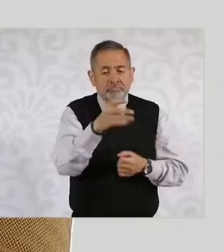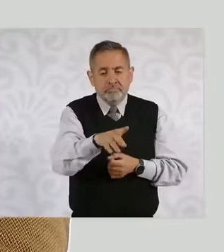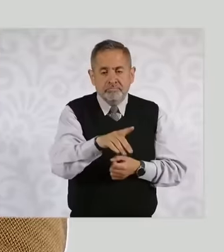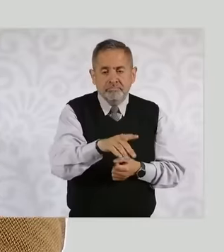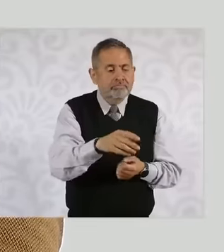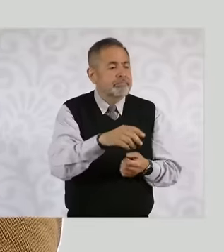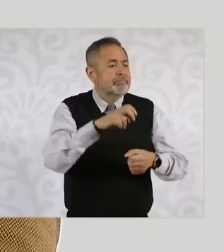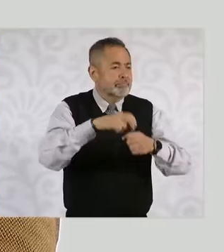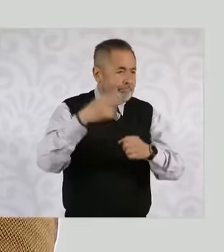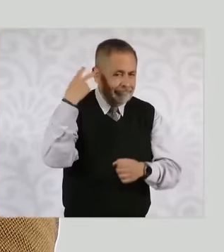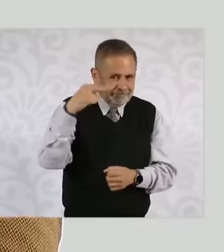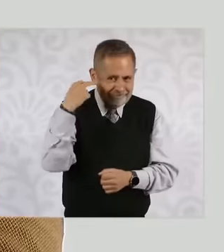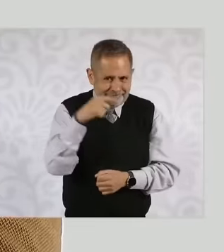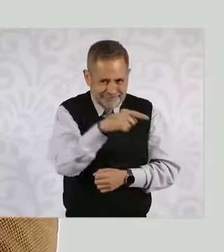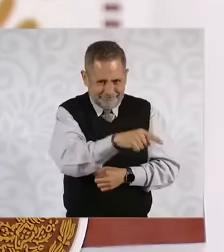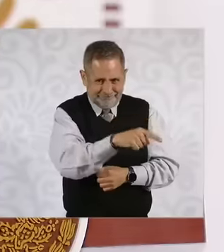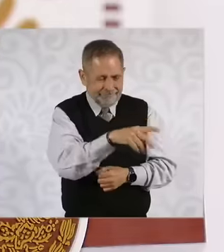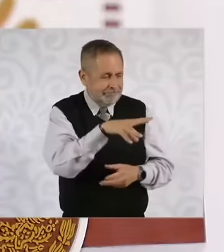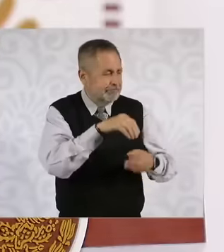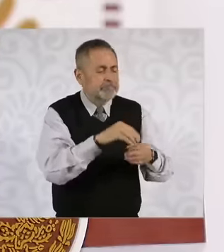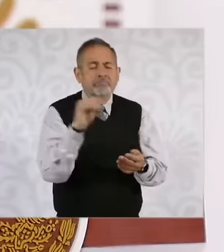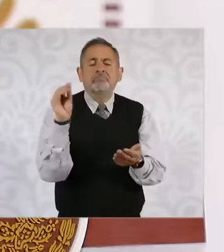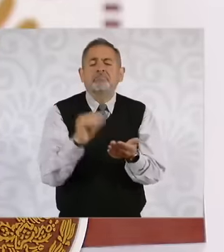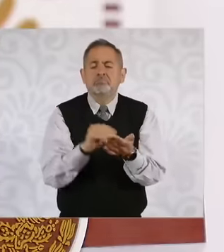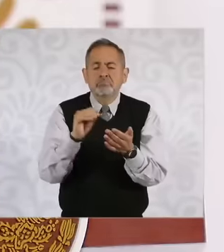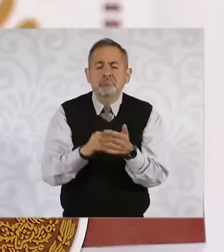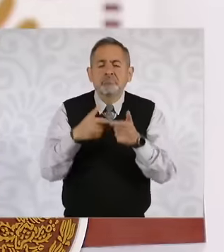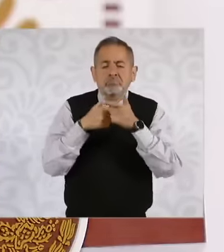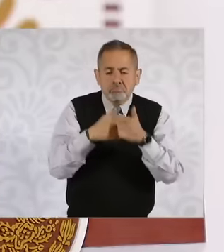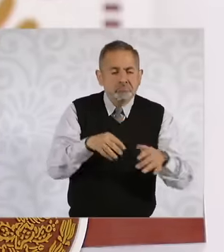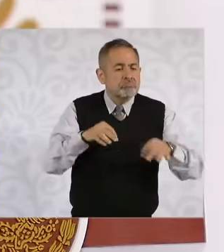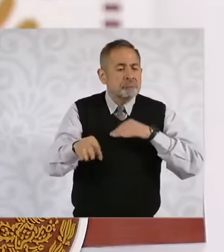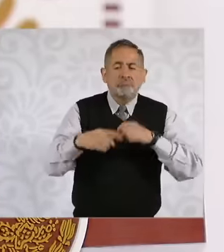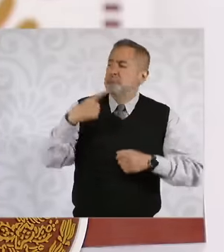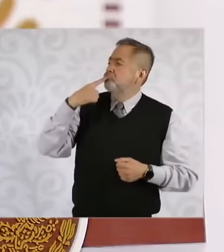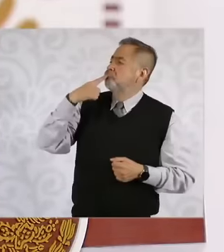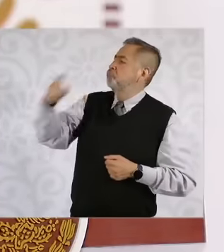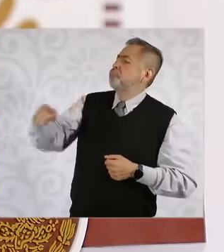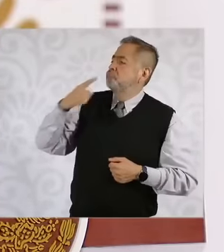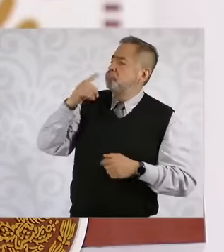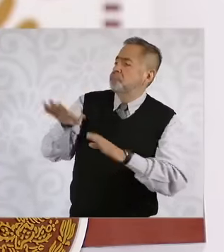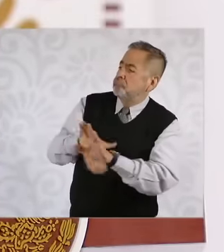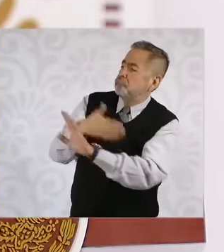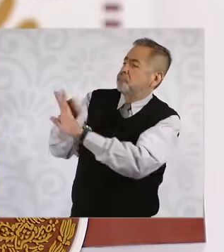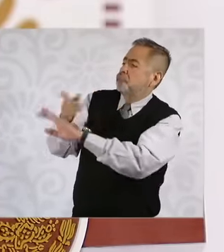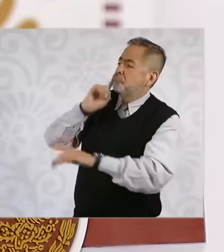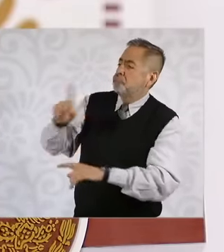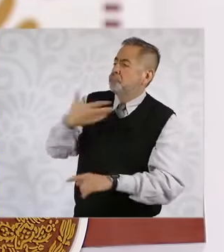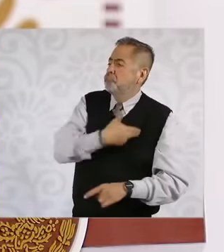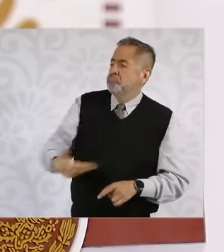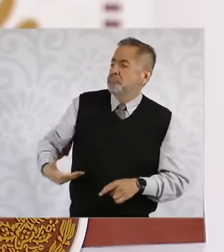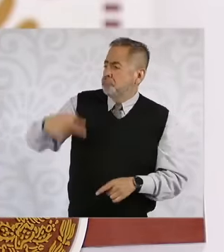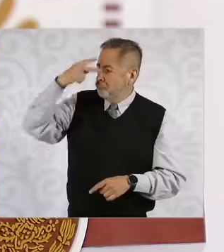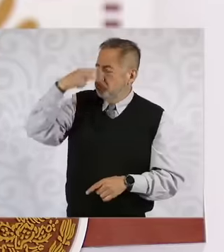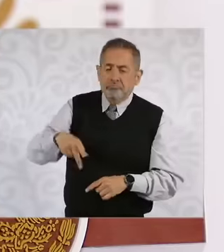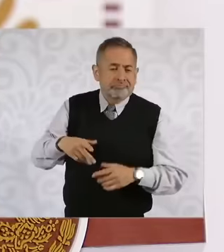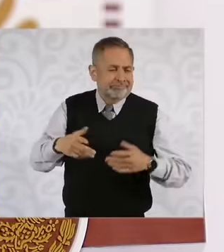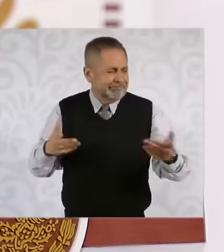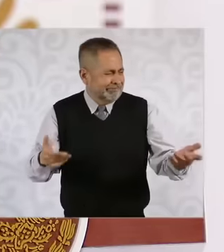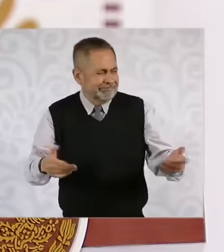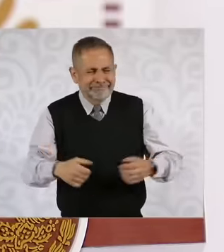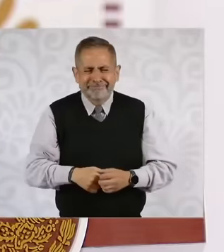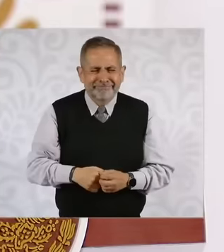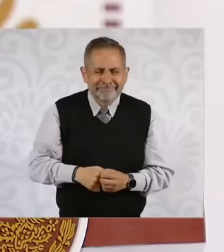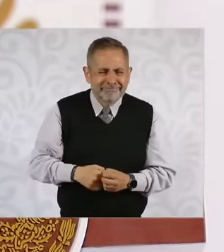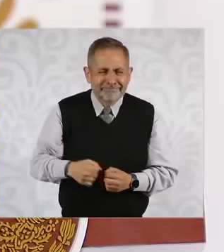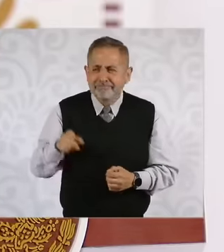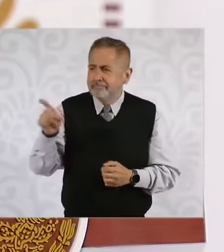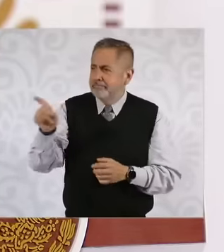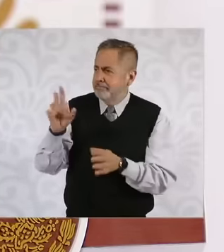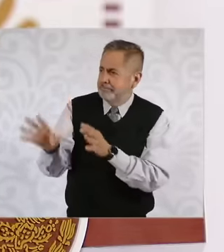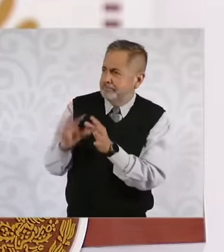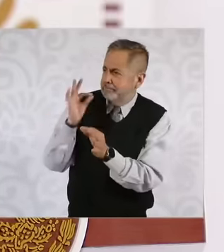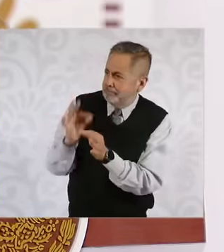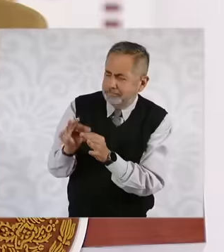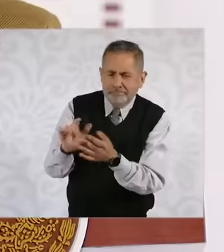Veracruz continues to denounce the president and because She complies with the law. It would be how much